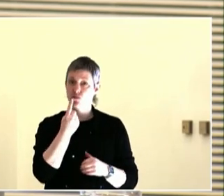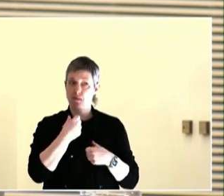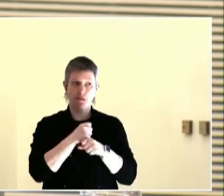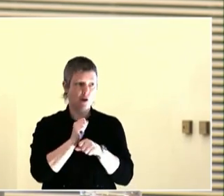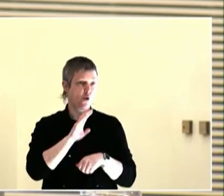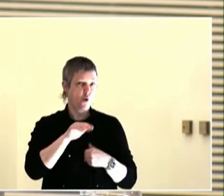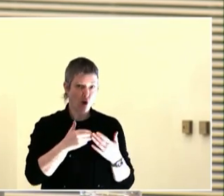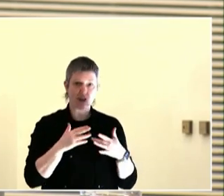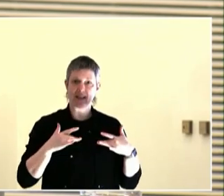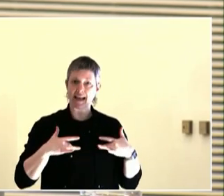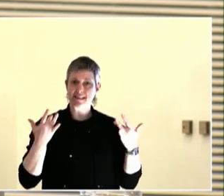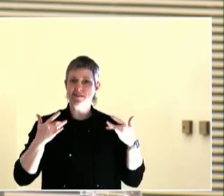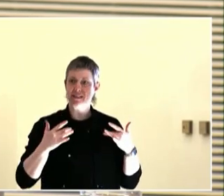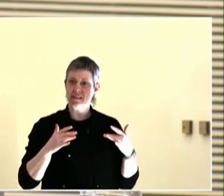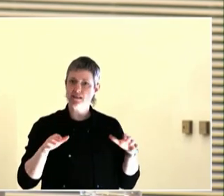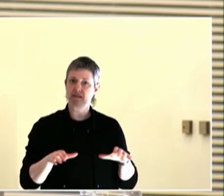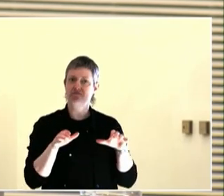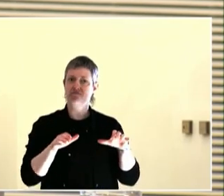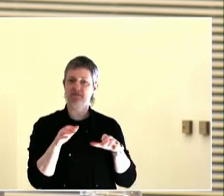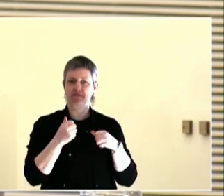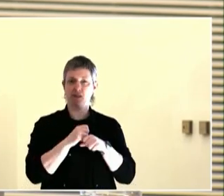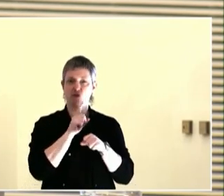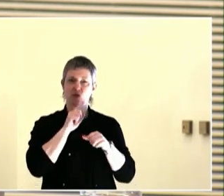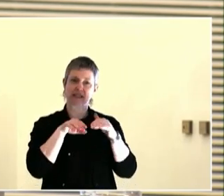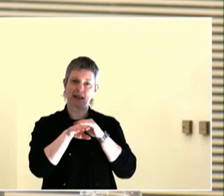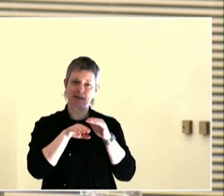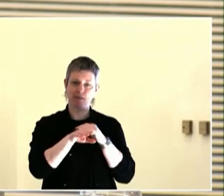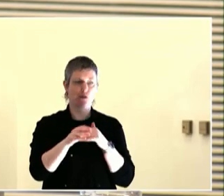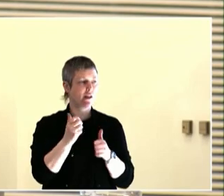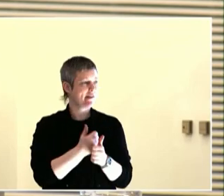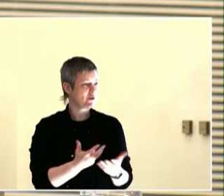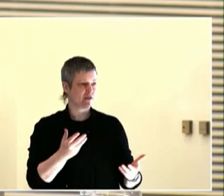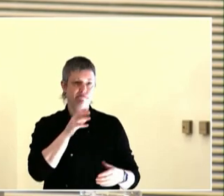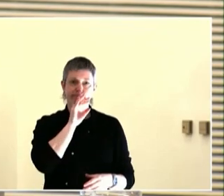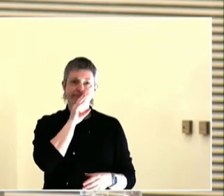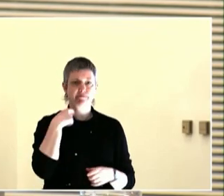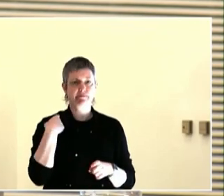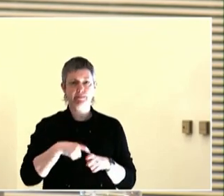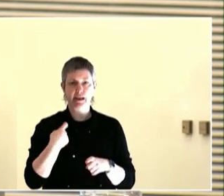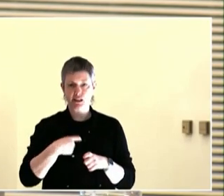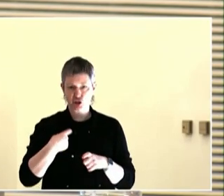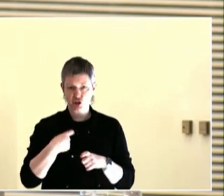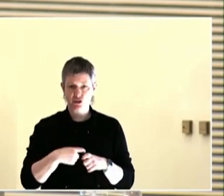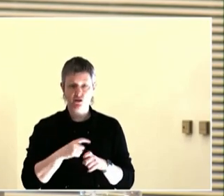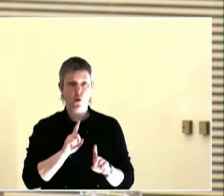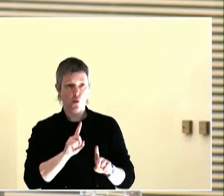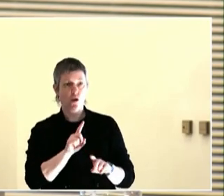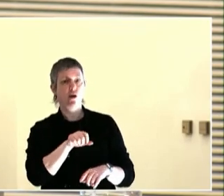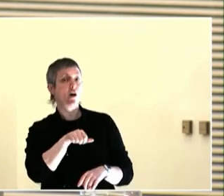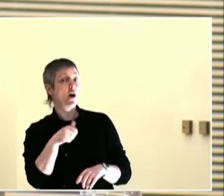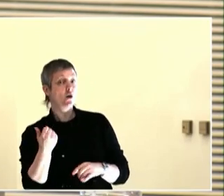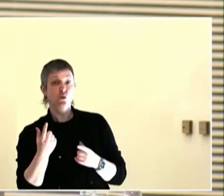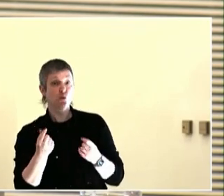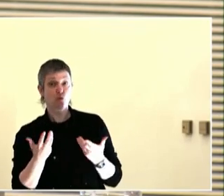PELL-eligible students, low-income students, many first-generation students, and we're worth the investment.